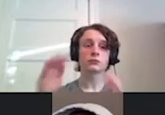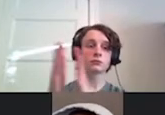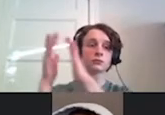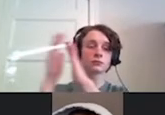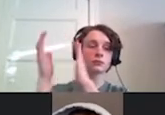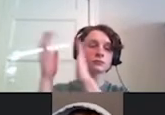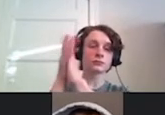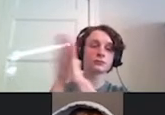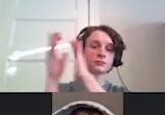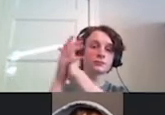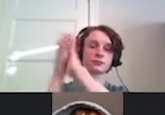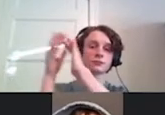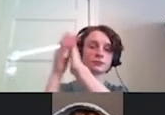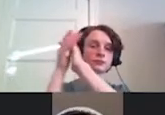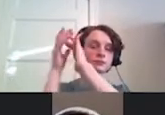So congratulations.